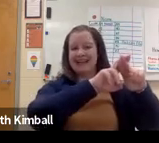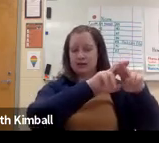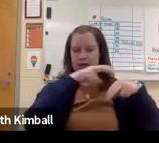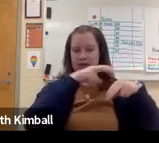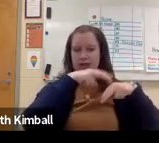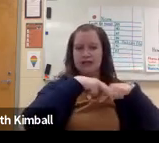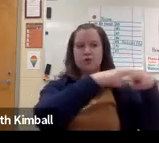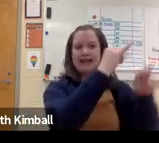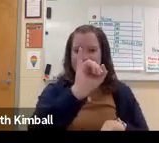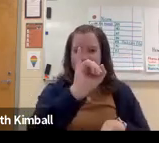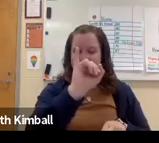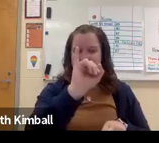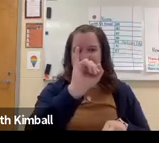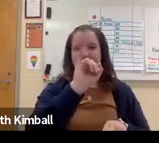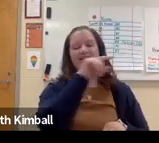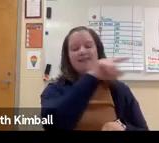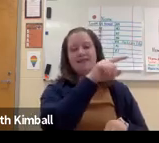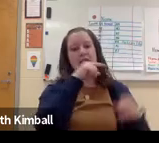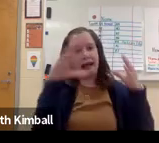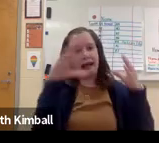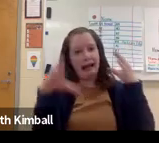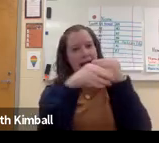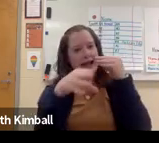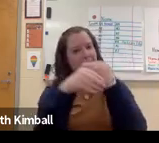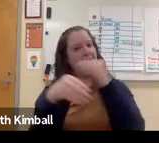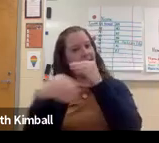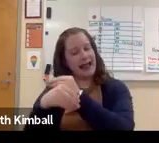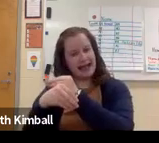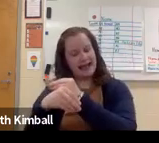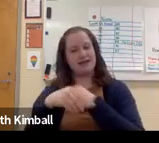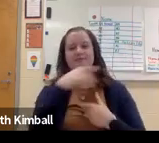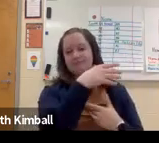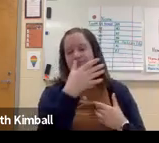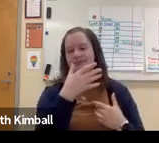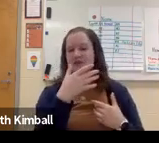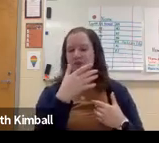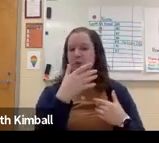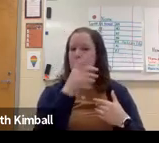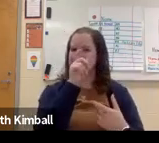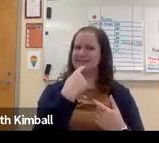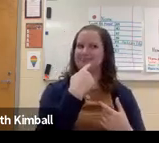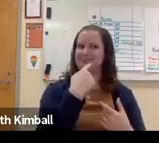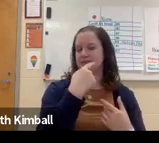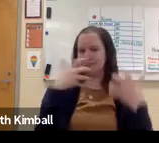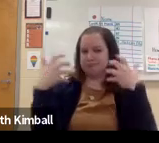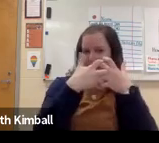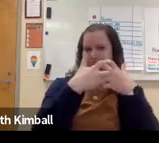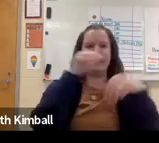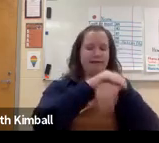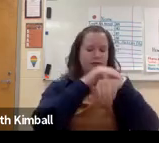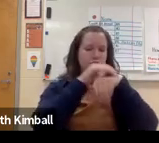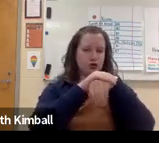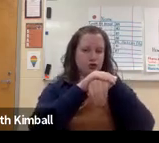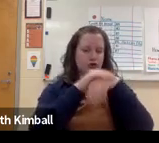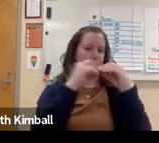So the word the and a swinging all those parts of the word